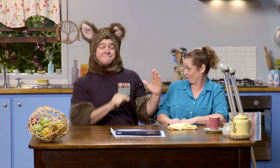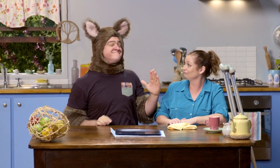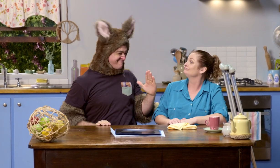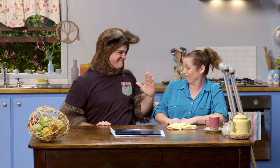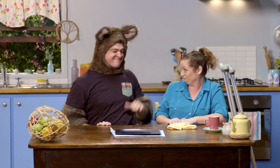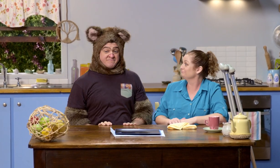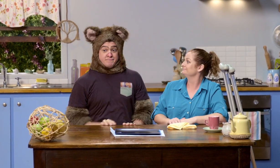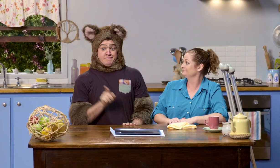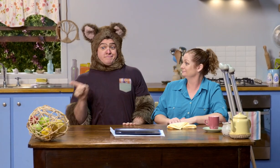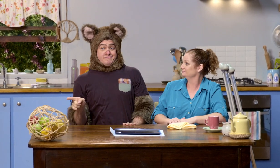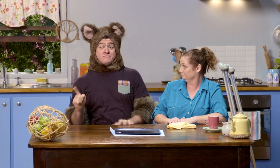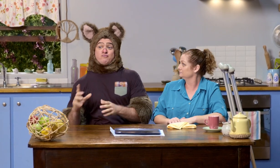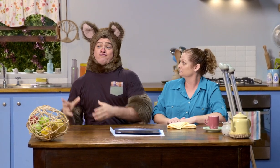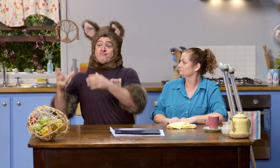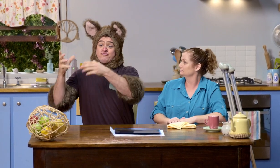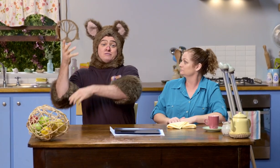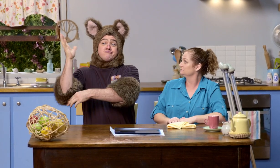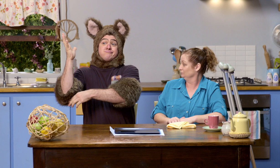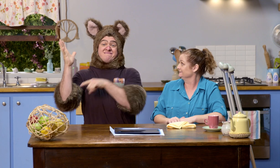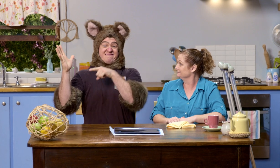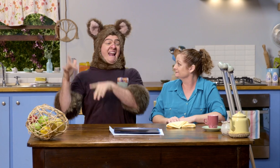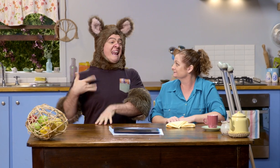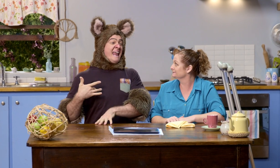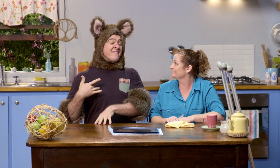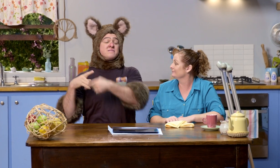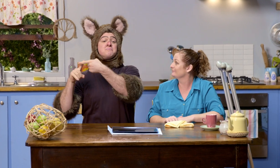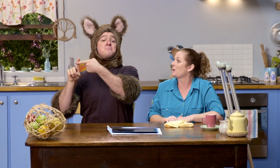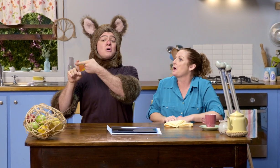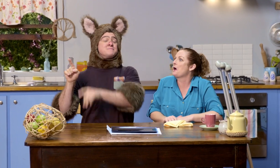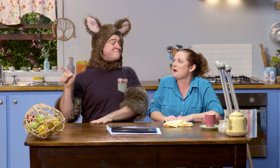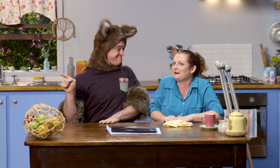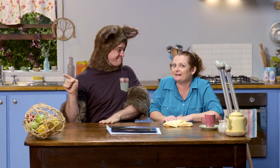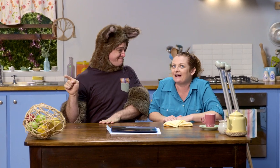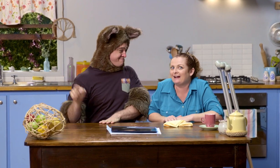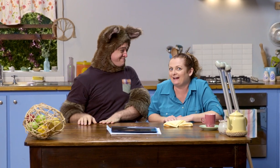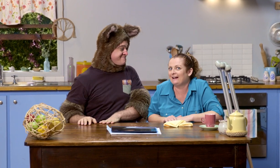Mm-hm. And in the tree next to the house lived a possum. Oh. (CHUCKLES)